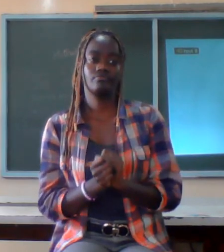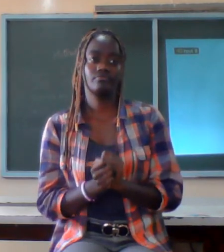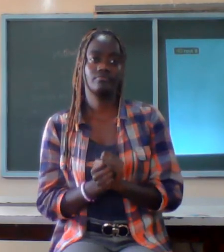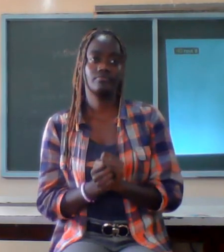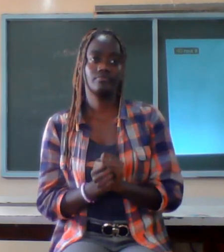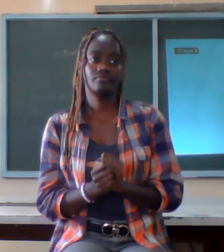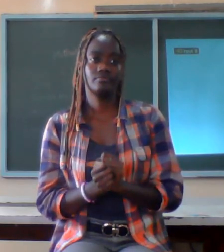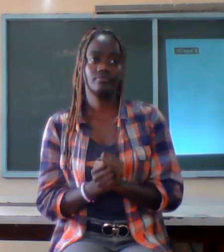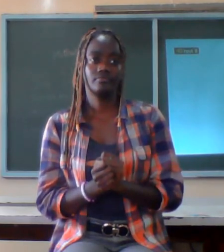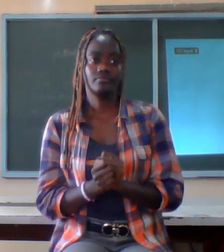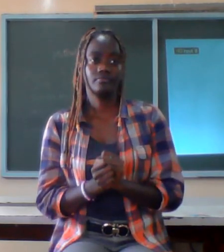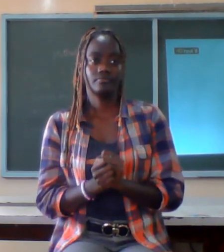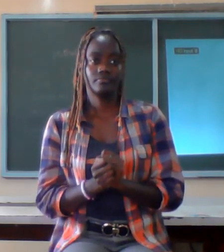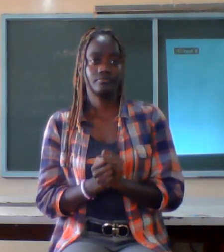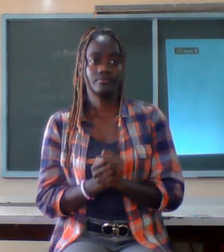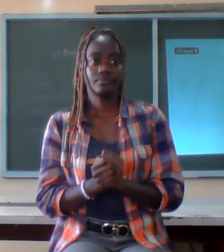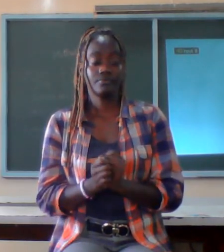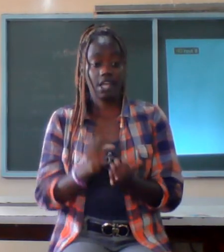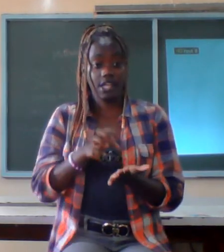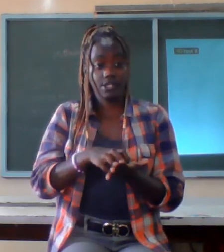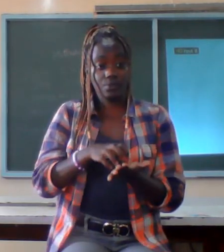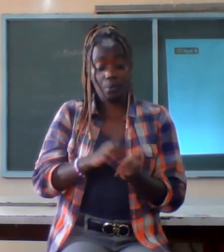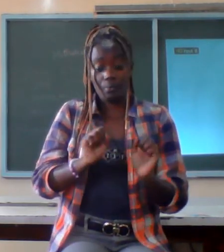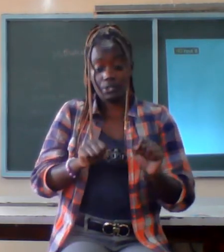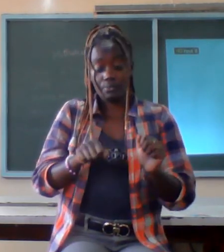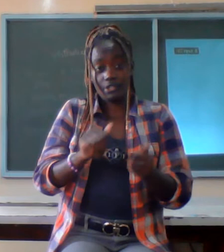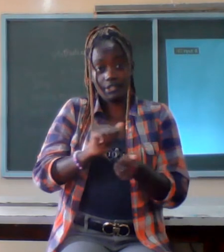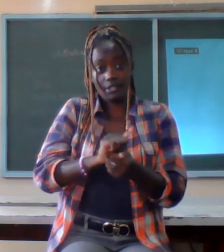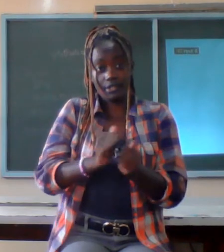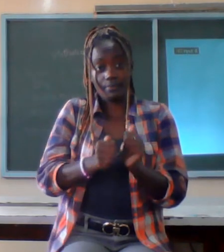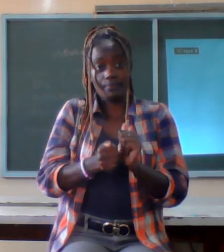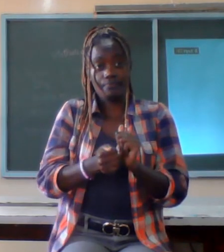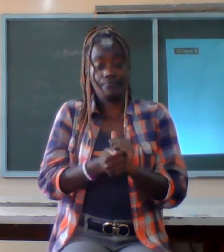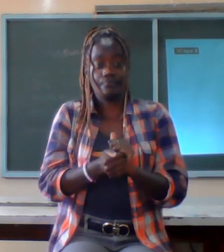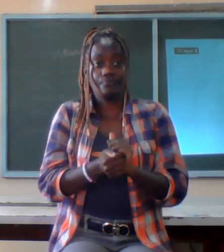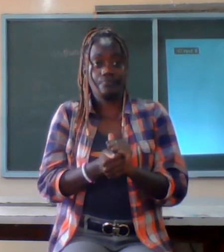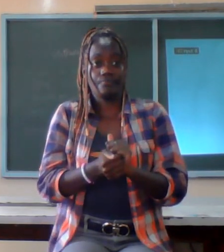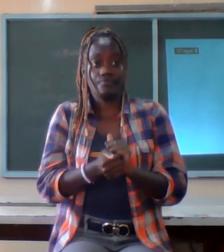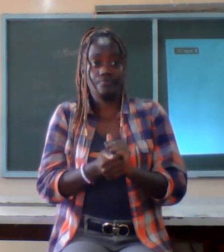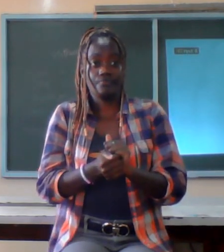situations may change slowly flow for unjustment